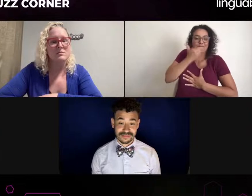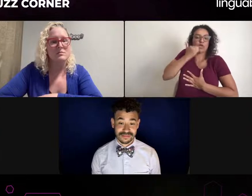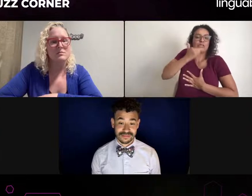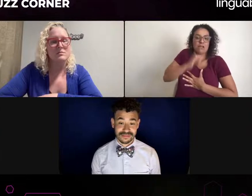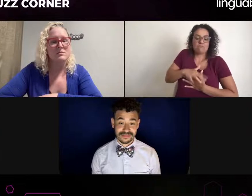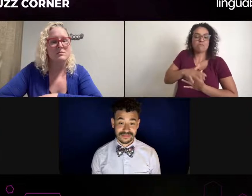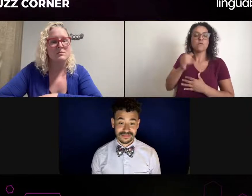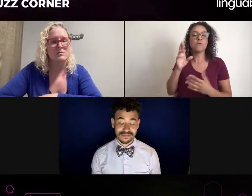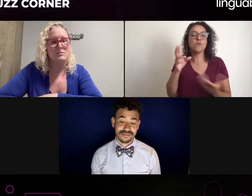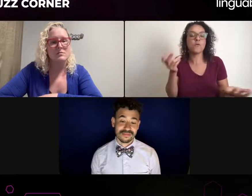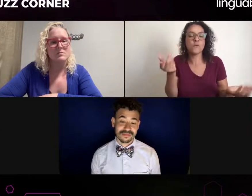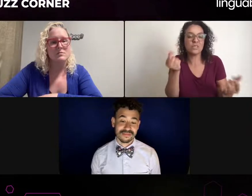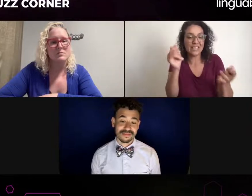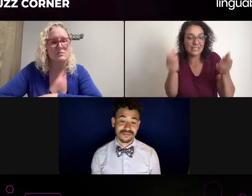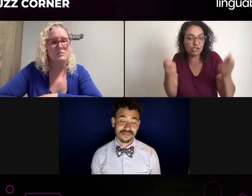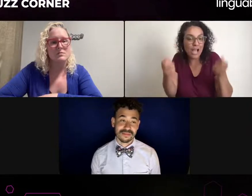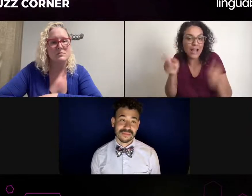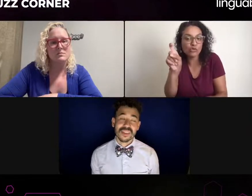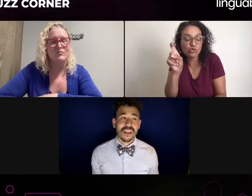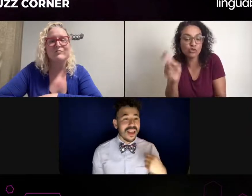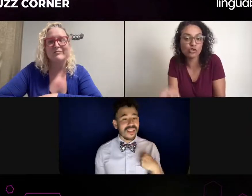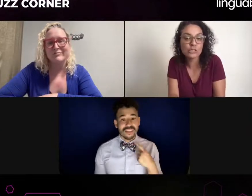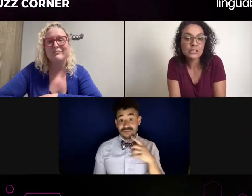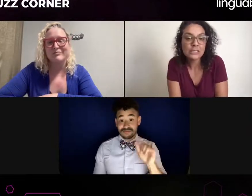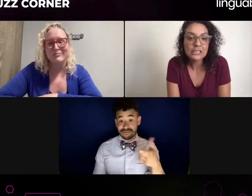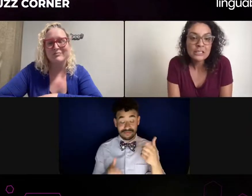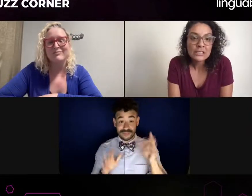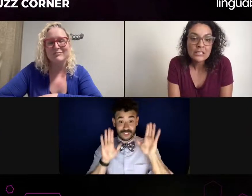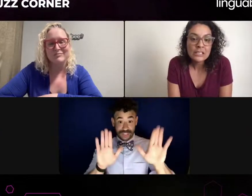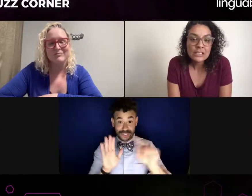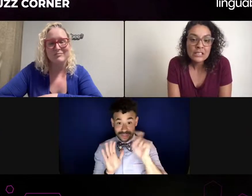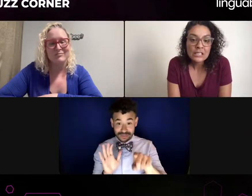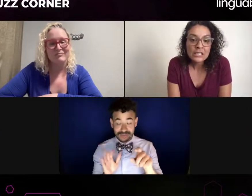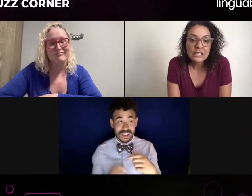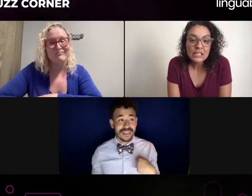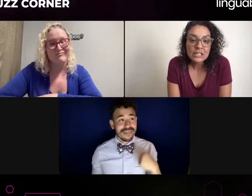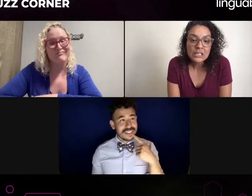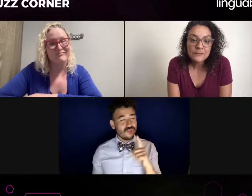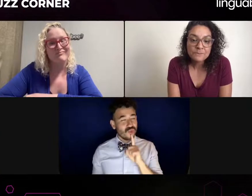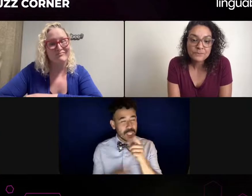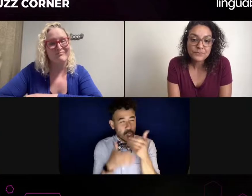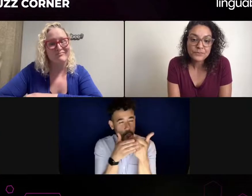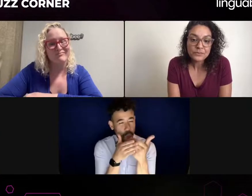they couldn't sign that or sign anything else. That is very difficult. You know, today it's easier.